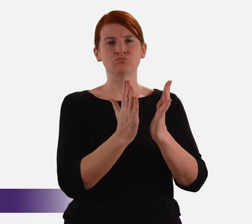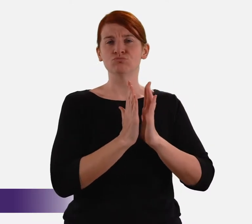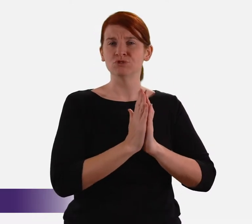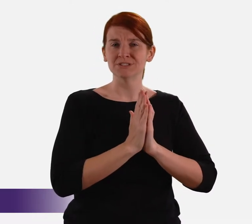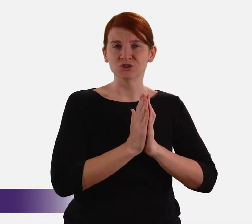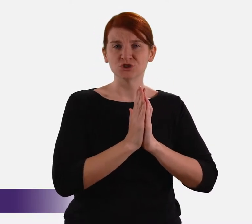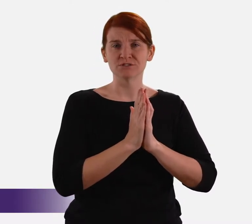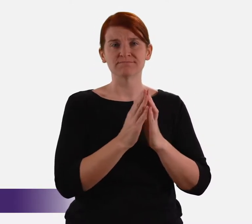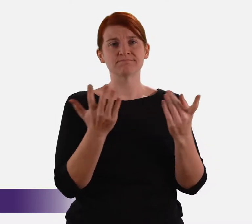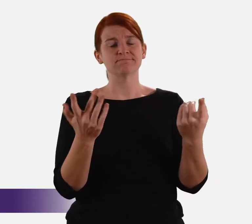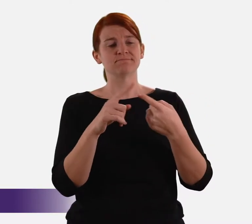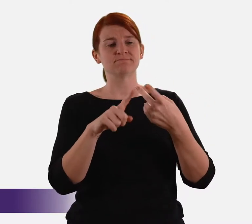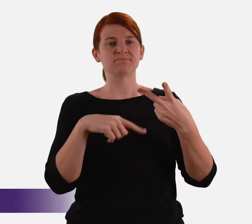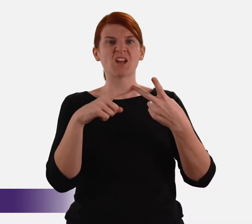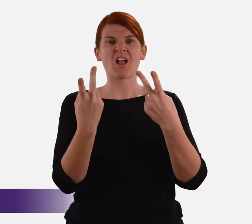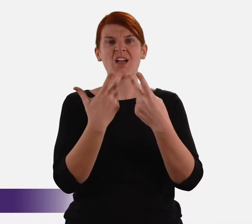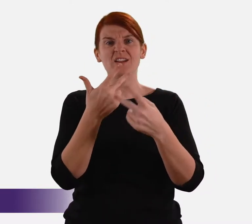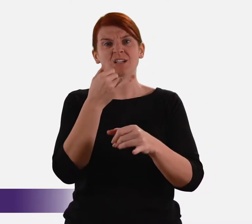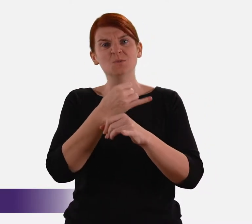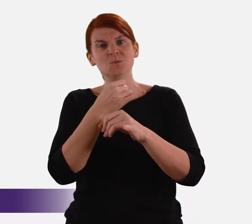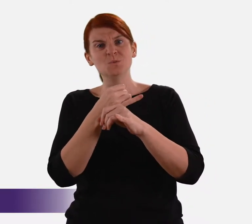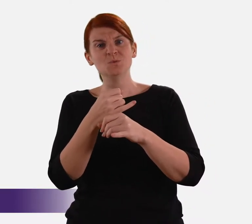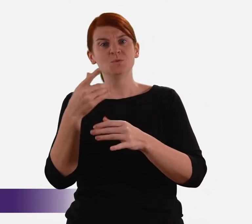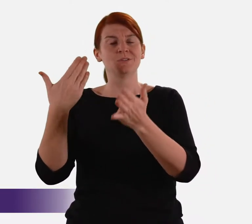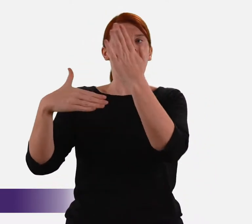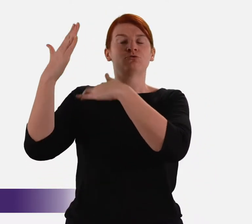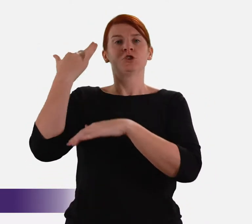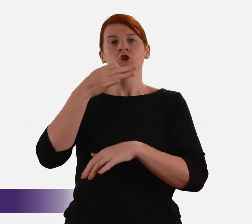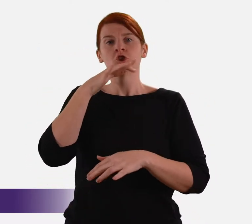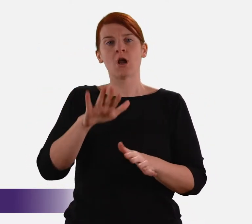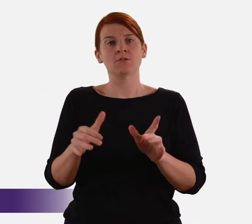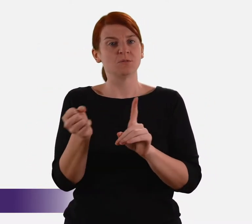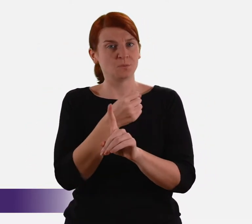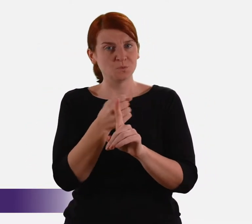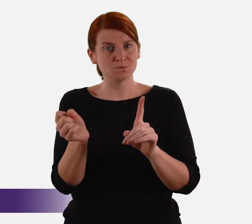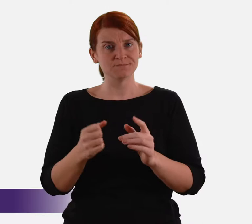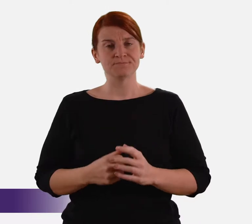the responses of religious and other institutions to historic child abuse.